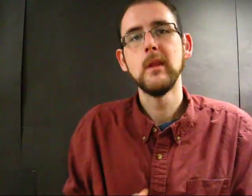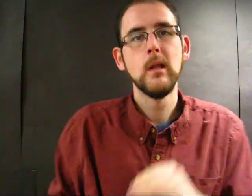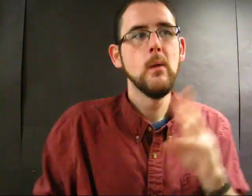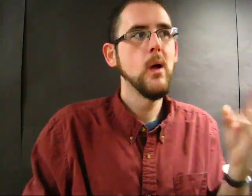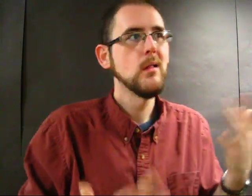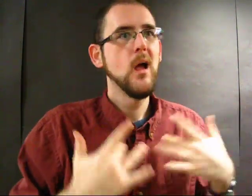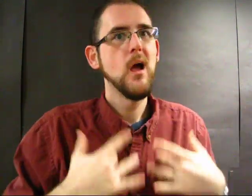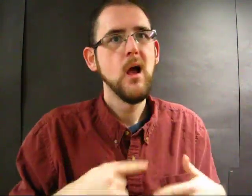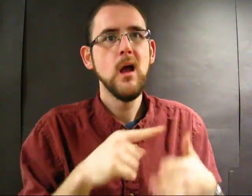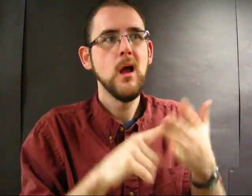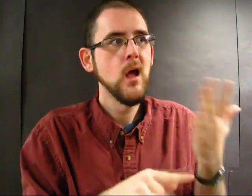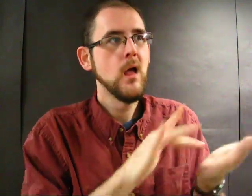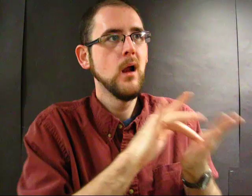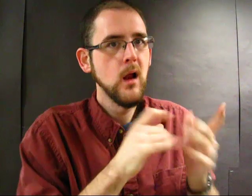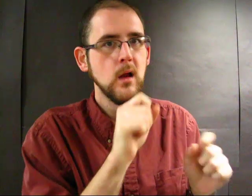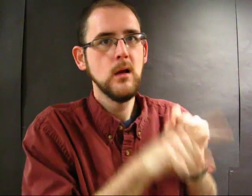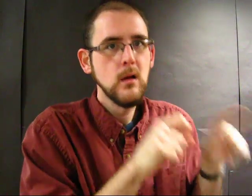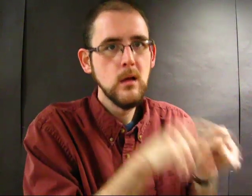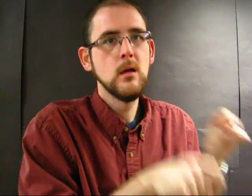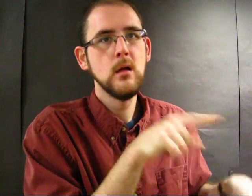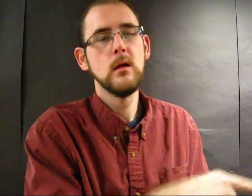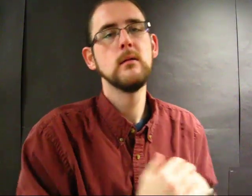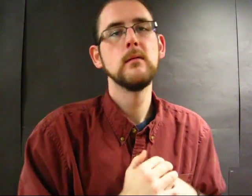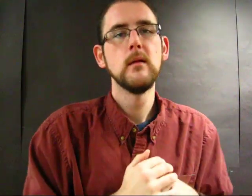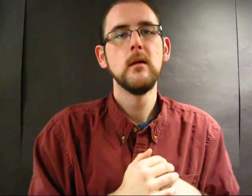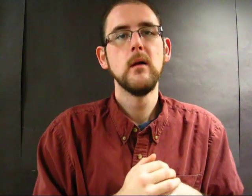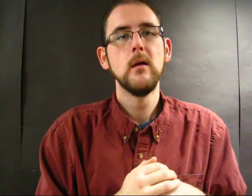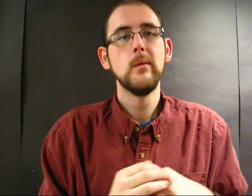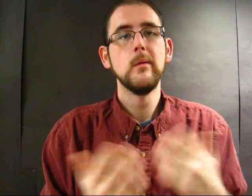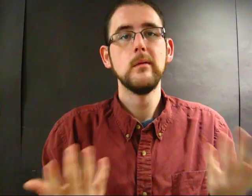In the West, it's all about medicating the condition.